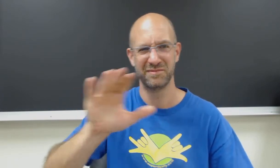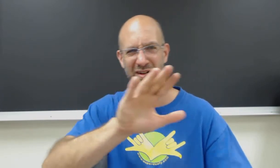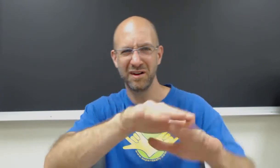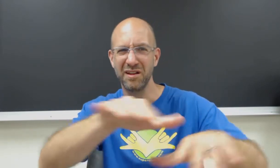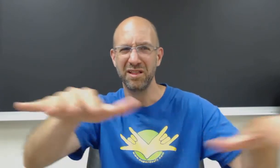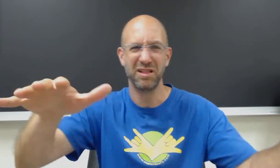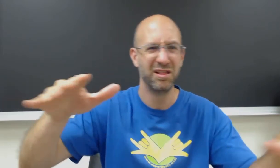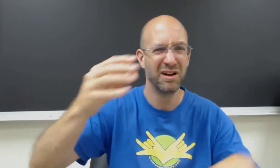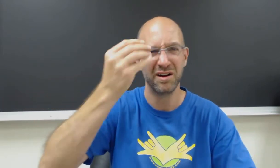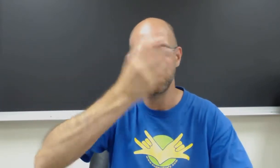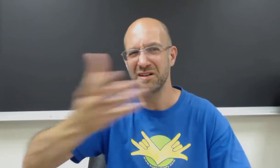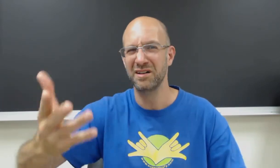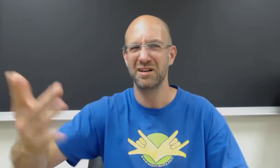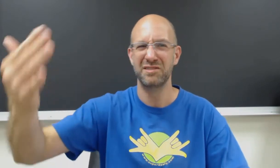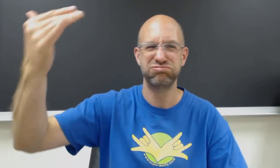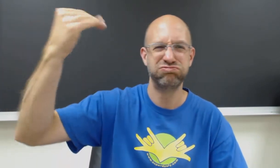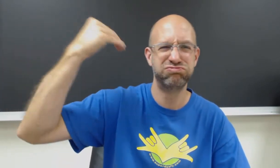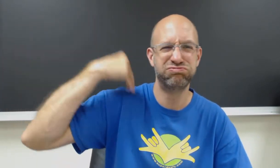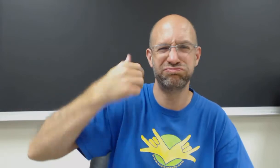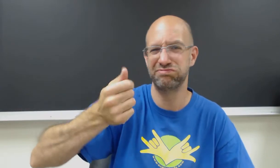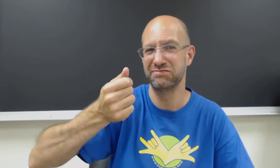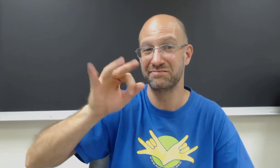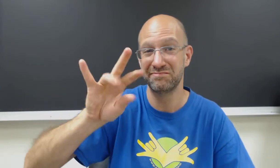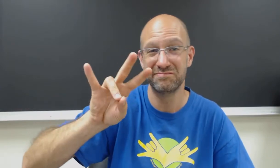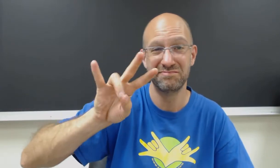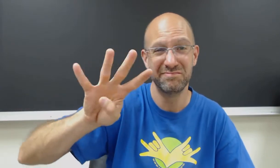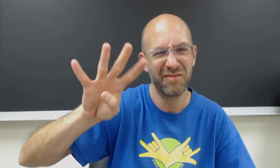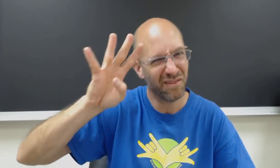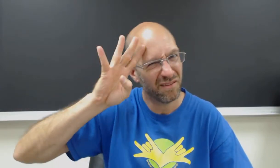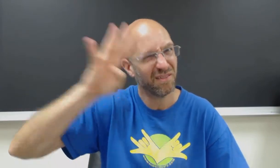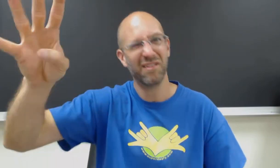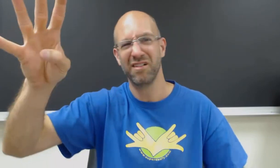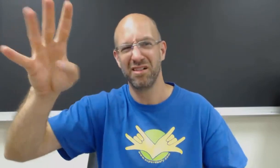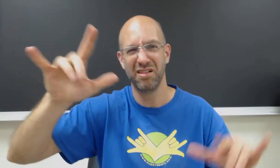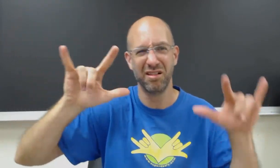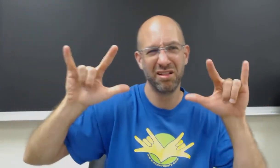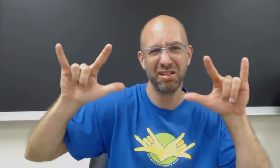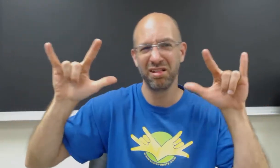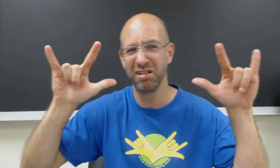He publicly claimed that he invented the ILY-handshape back in 1974.